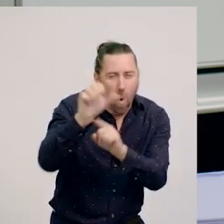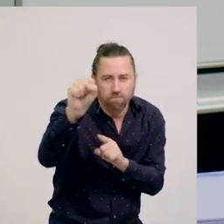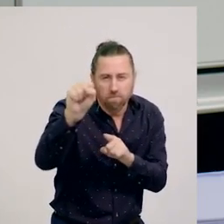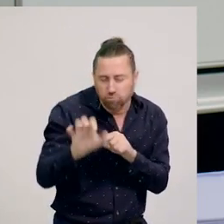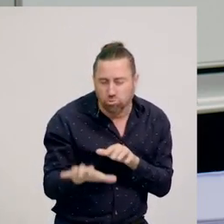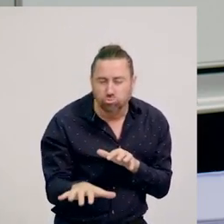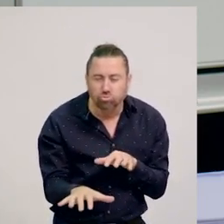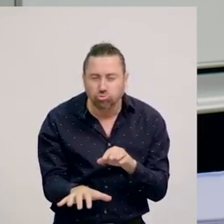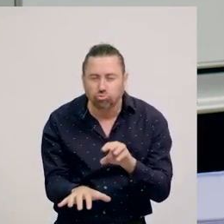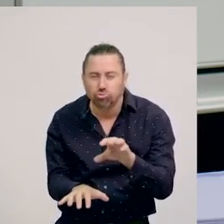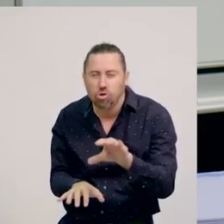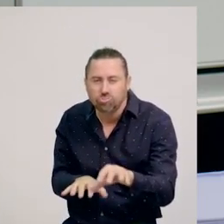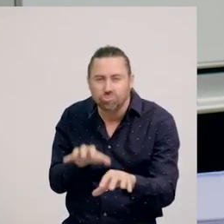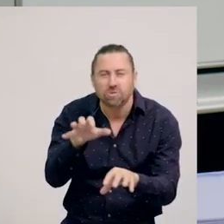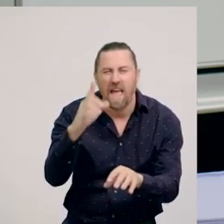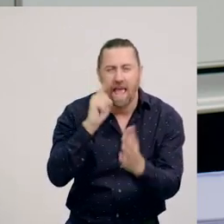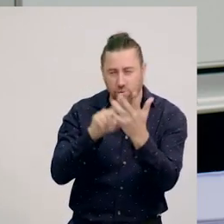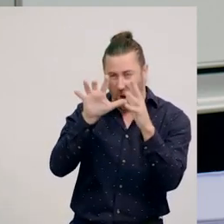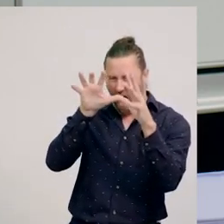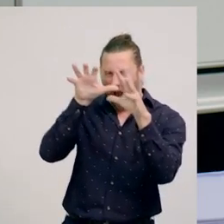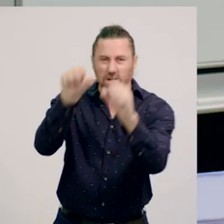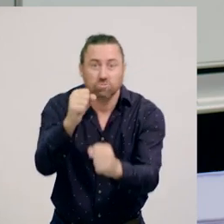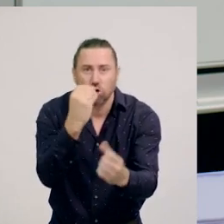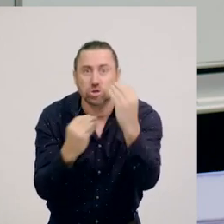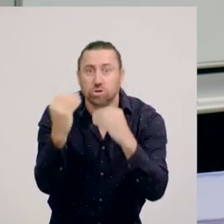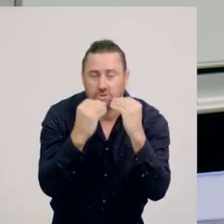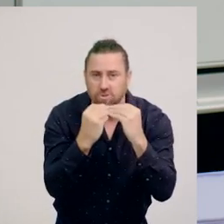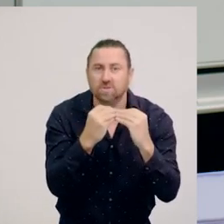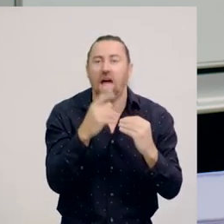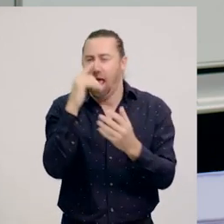are better at capturing their prey, and will have food for their families,